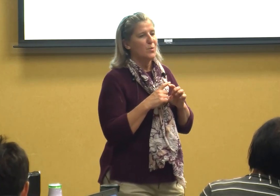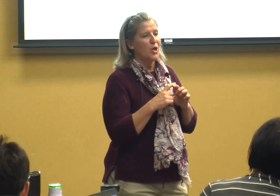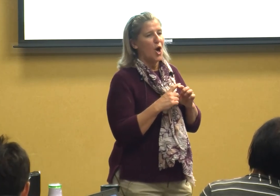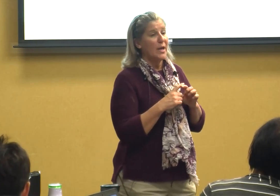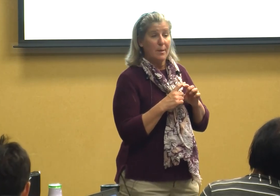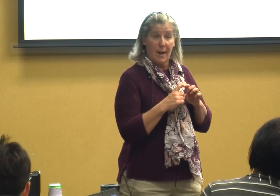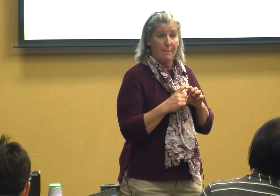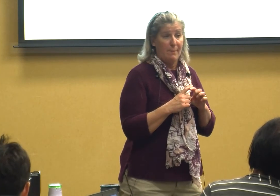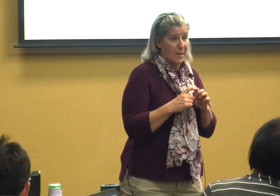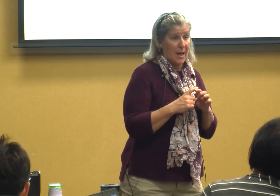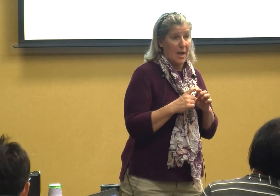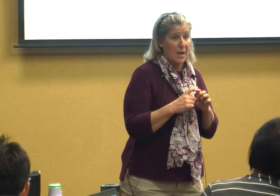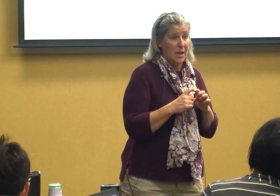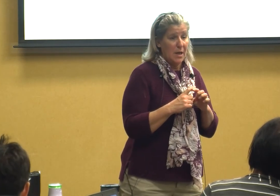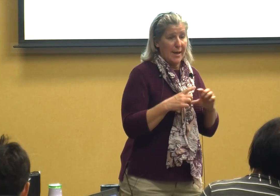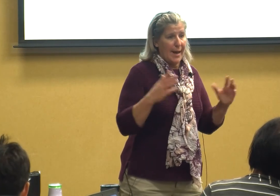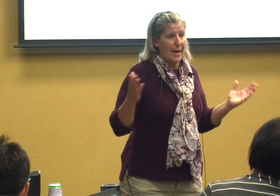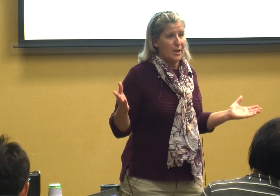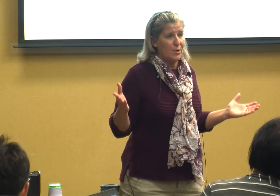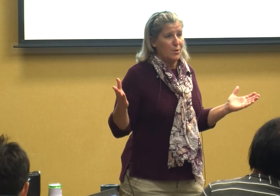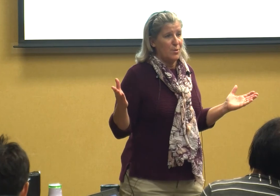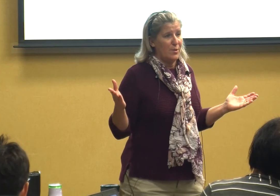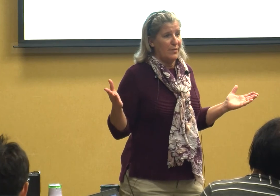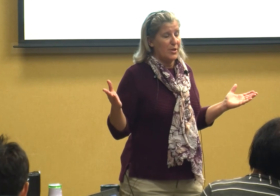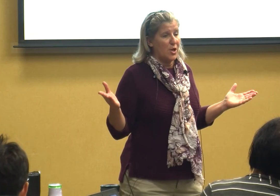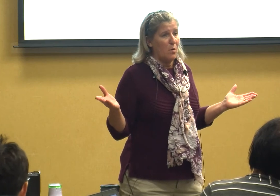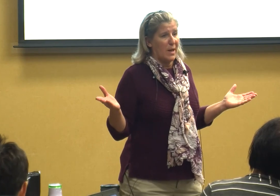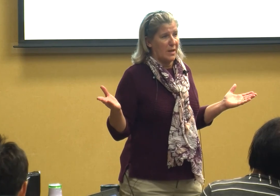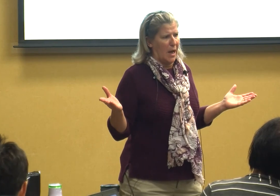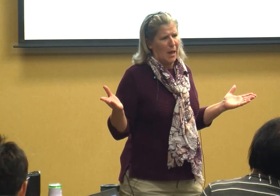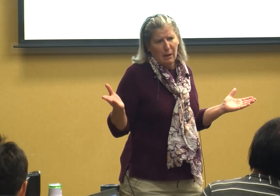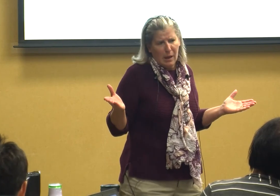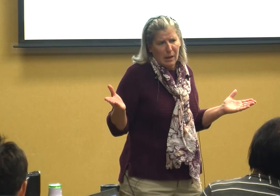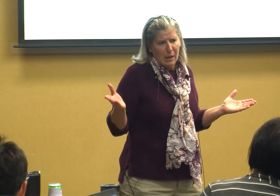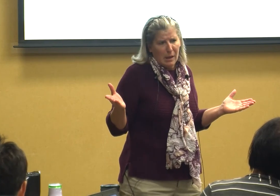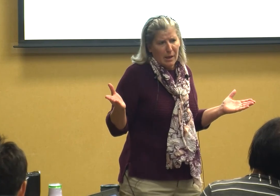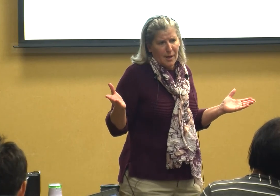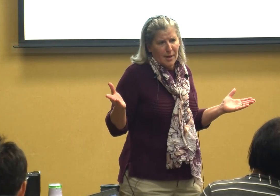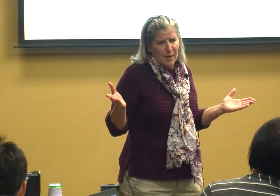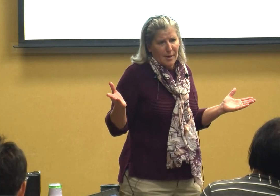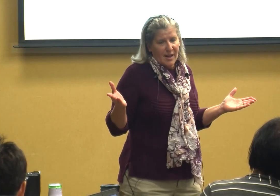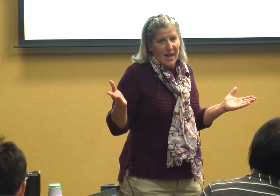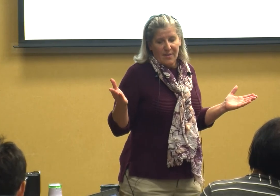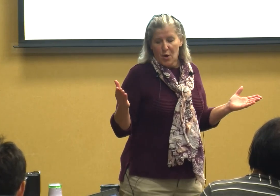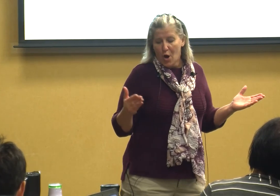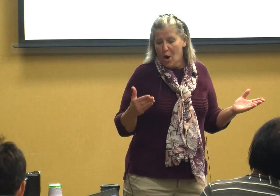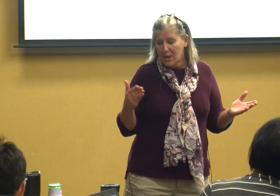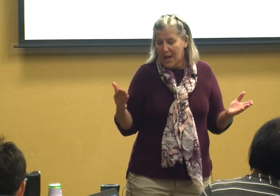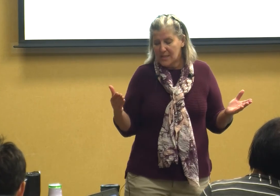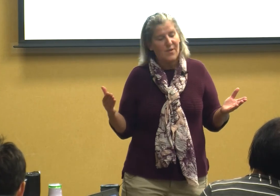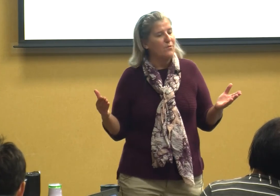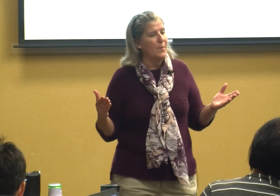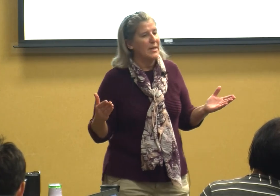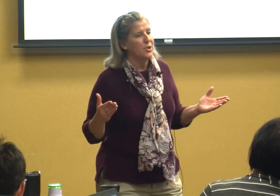we're talking about Monday how do you even show Monday and there are all kinds of information